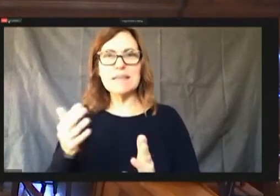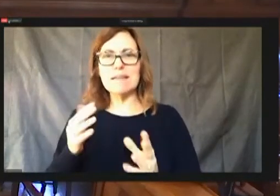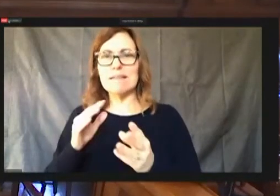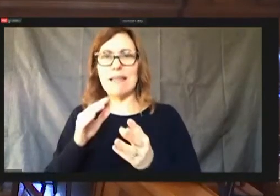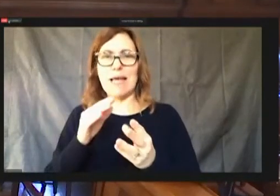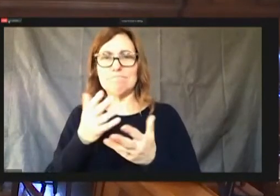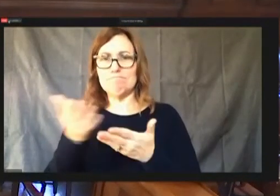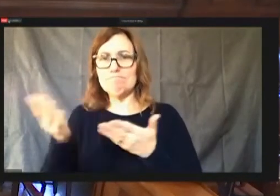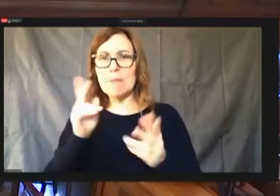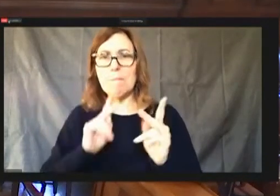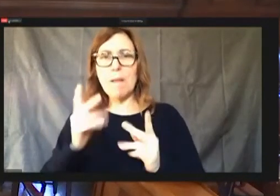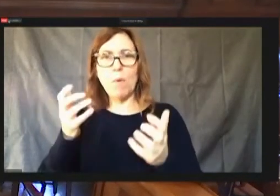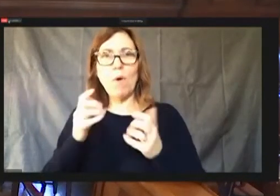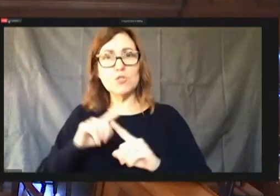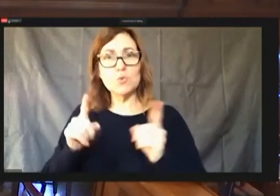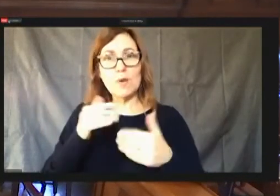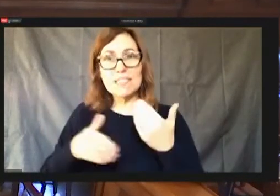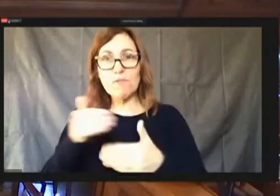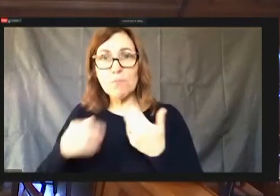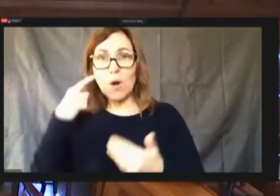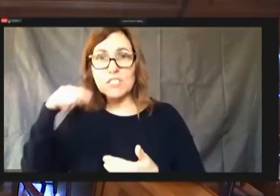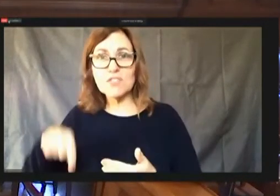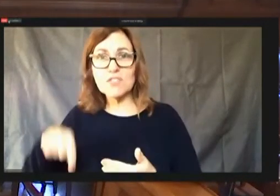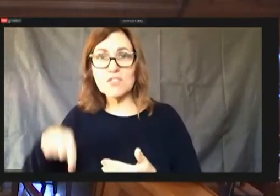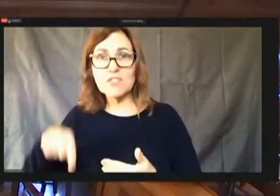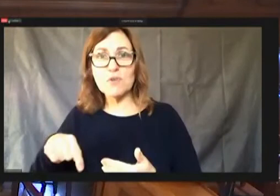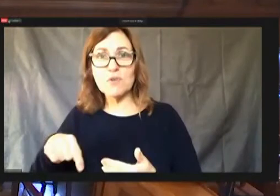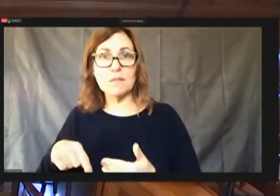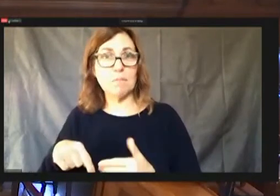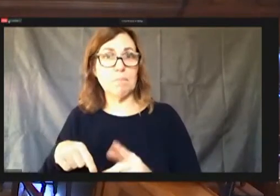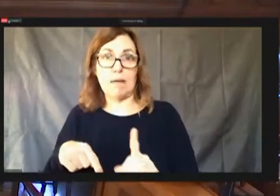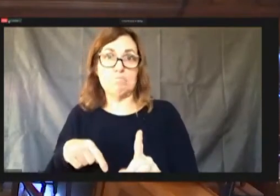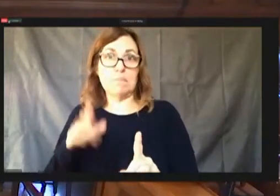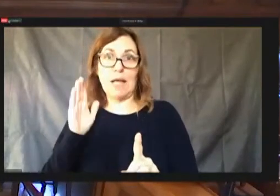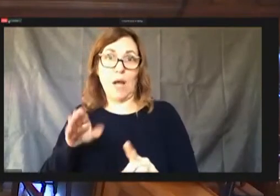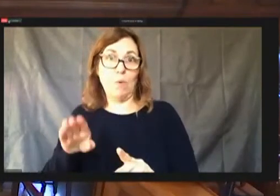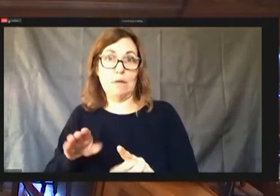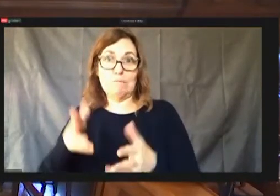leave it open to a discussion if if either one is fine with me at this point.